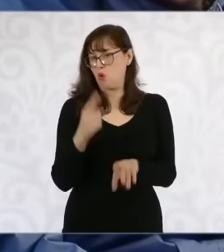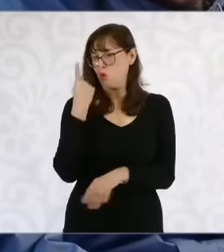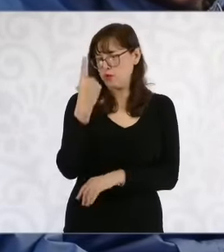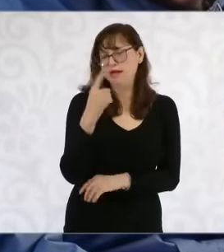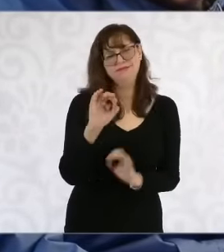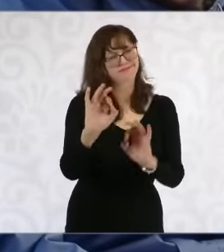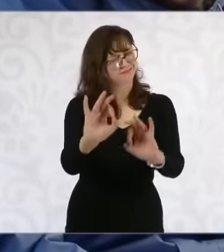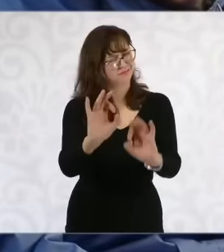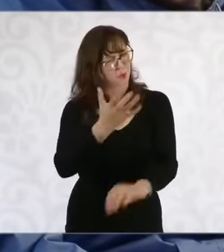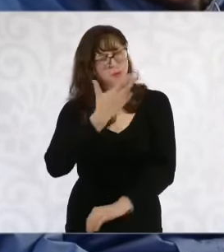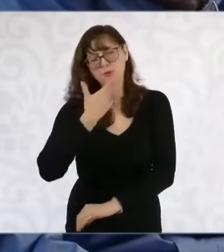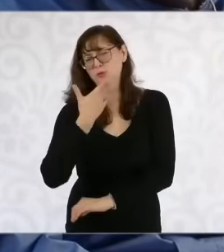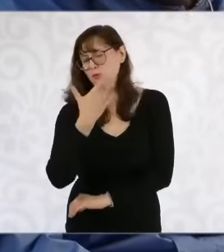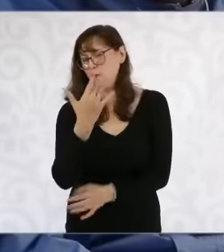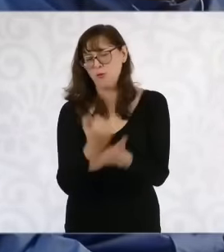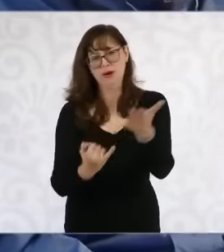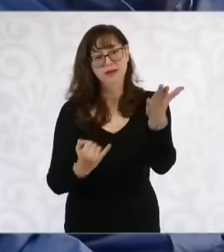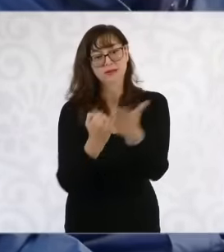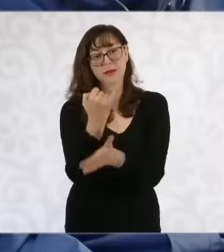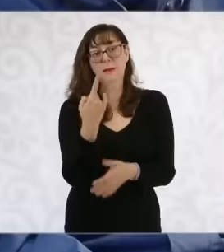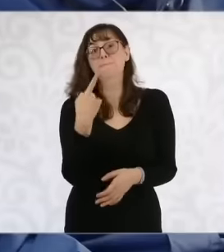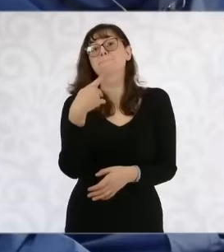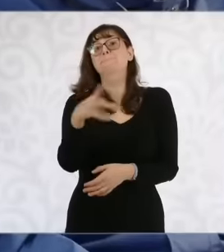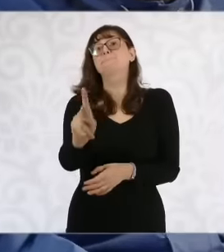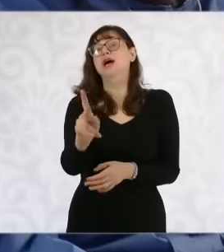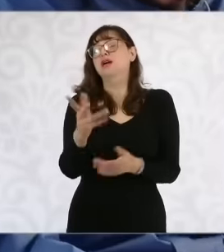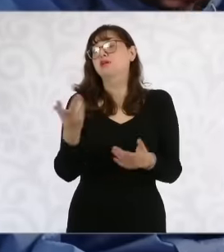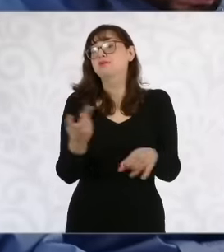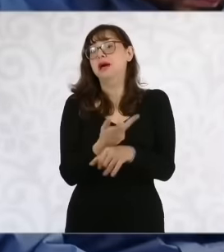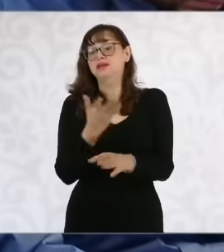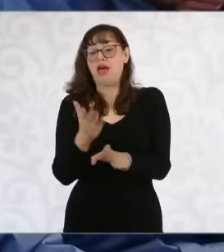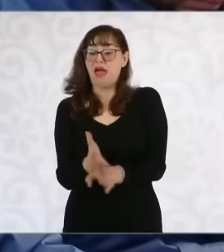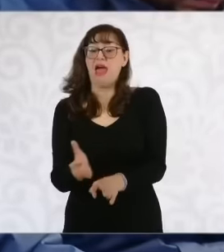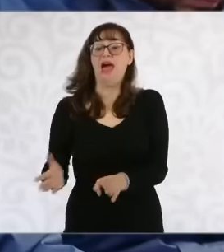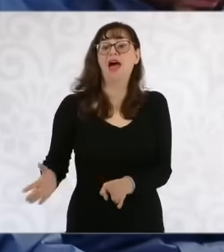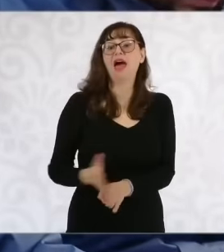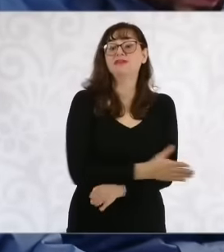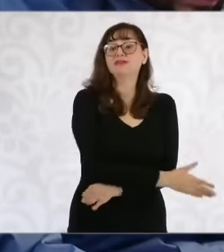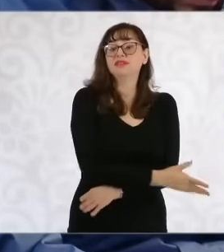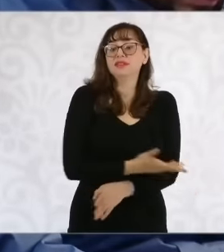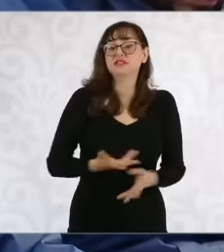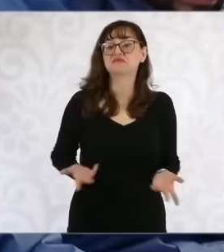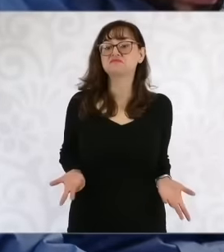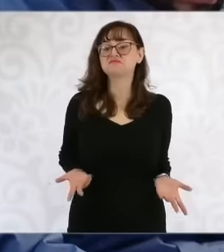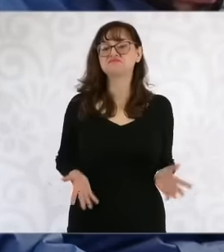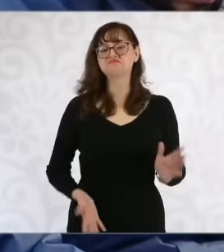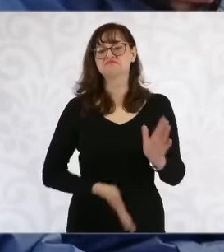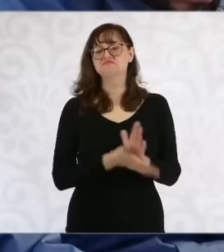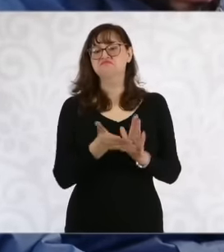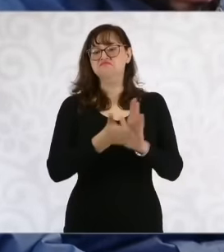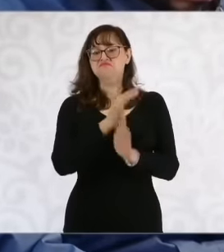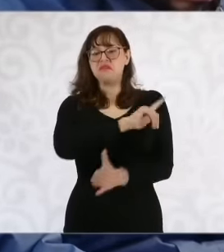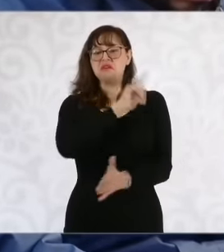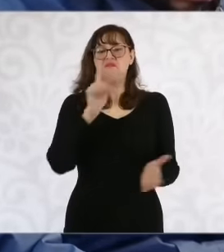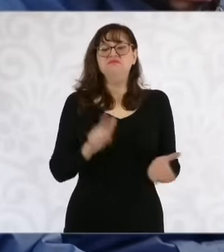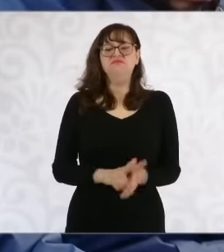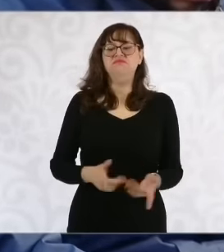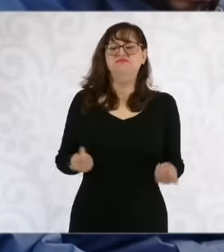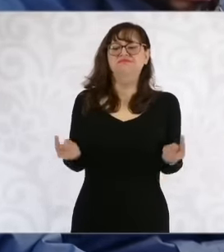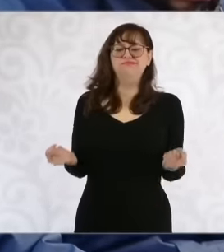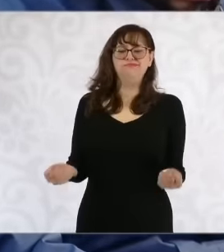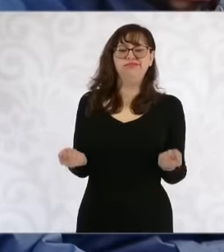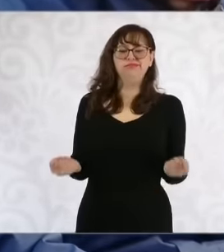happen to all those developments that do not care about the law, they continue to build even